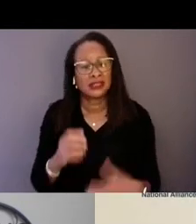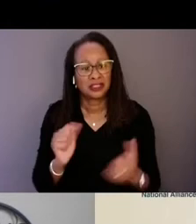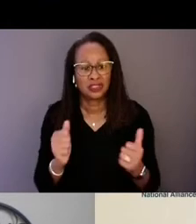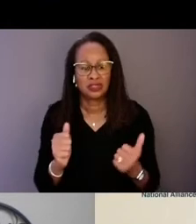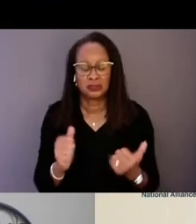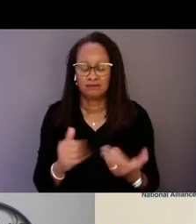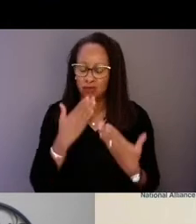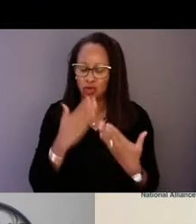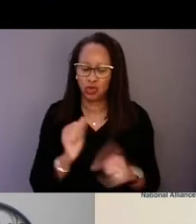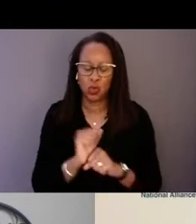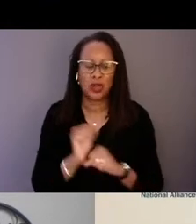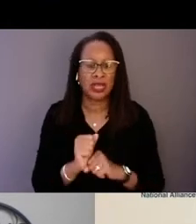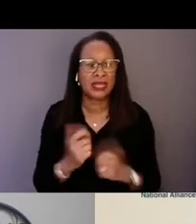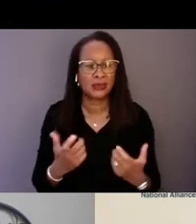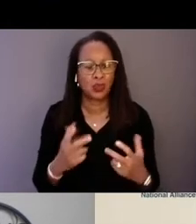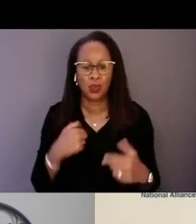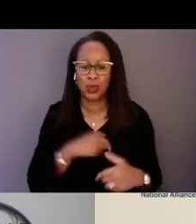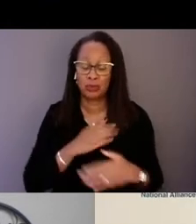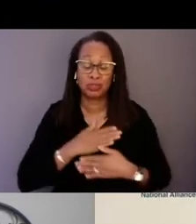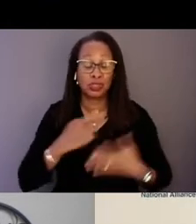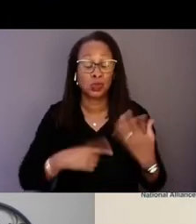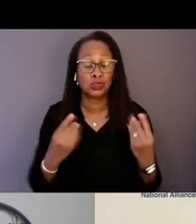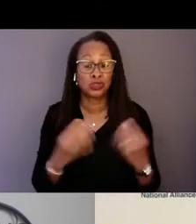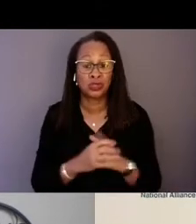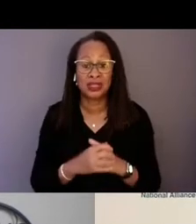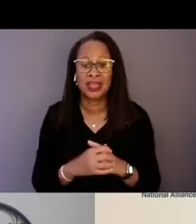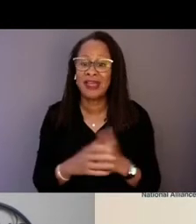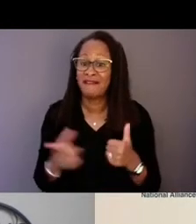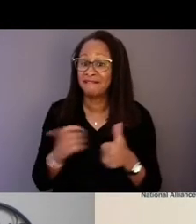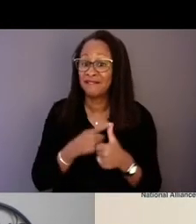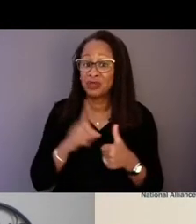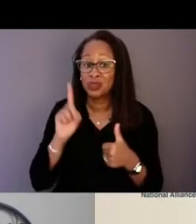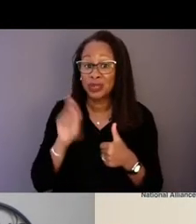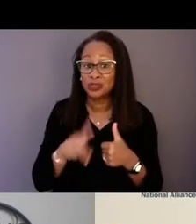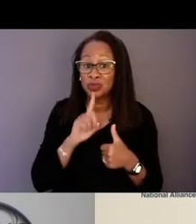In terms of answering the question, let me first go back to to the technology.